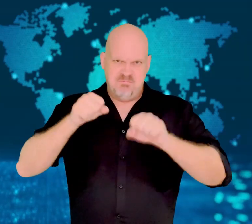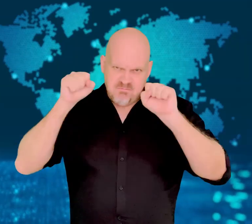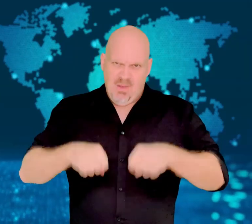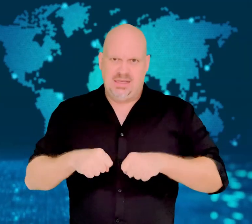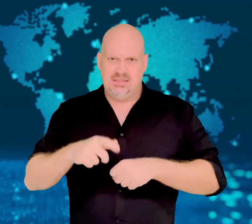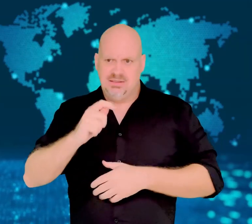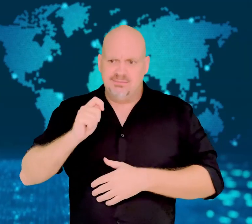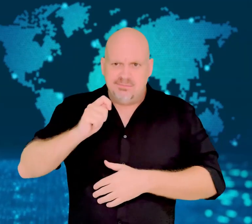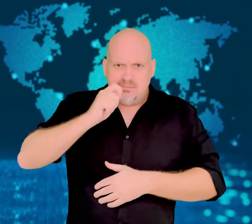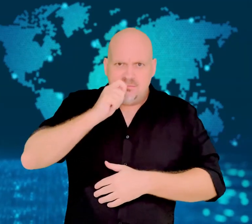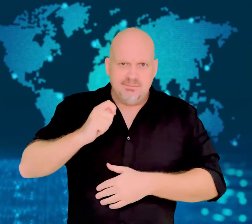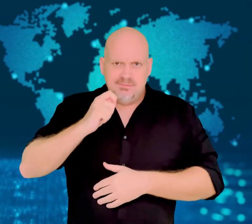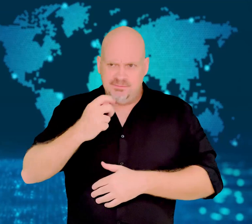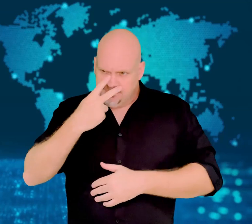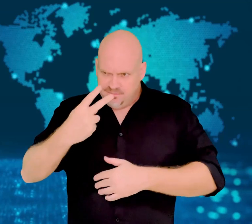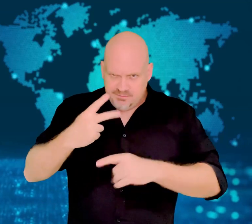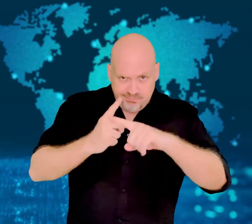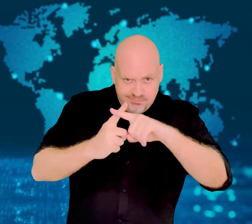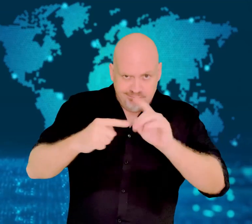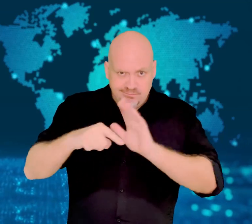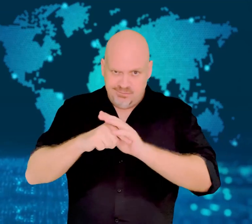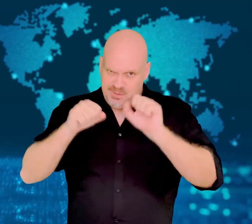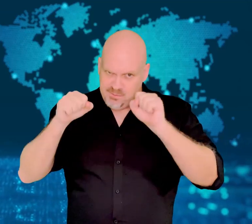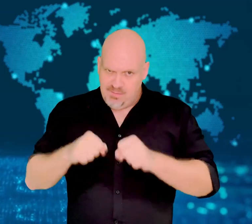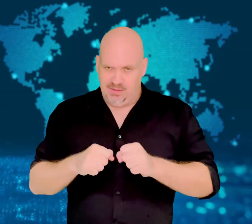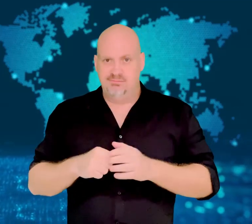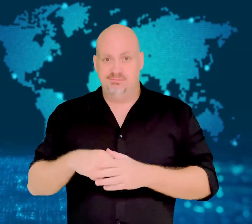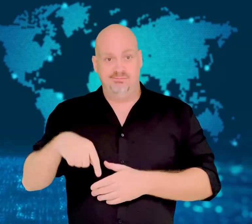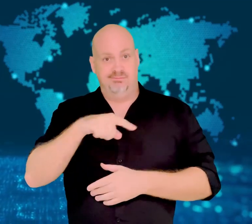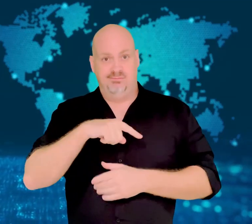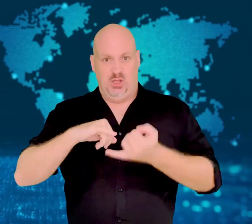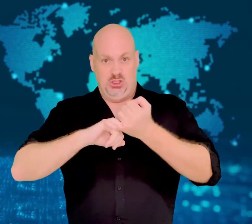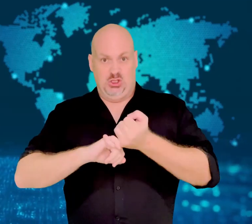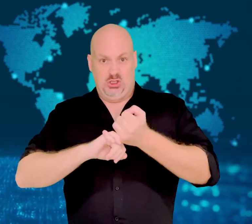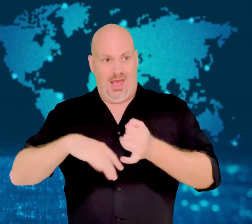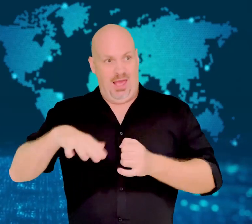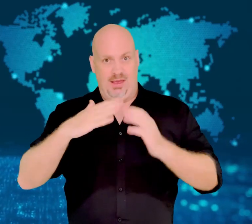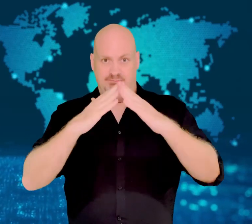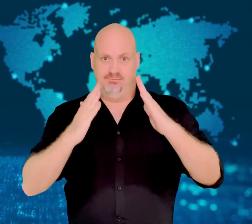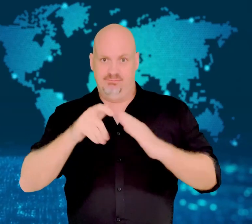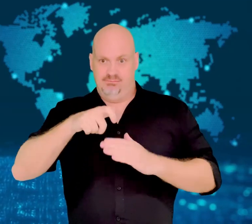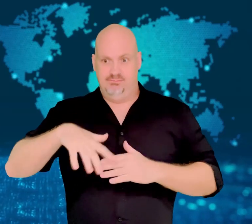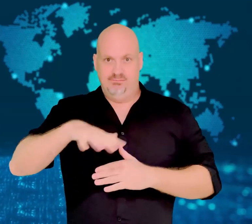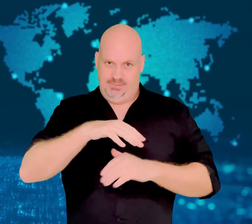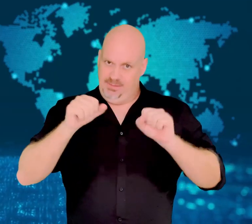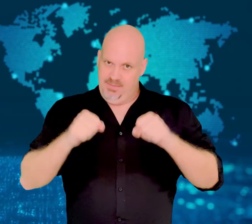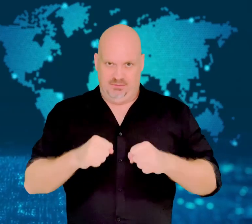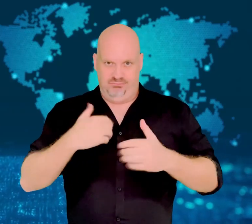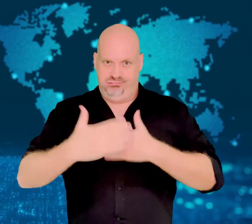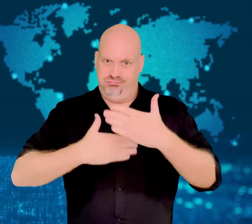Stay-at-home orders and mandatory testing is now required of